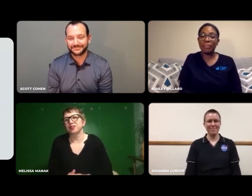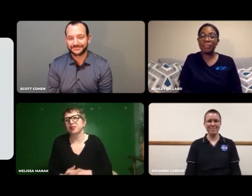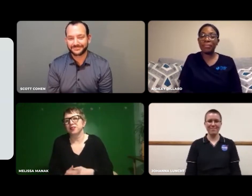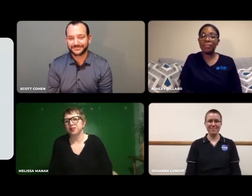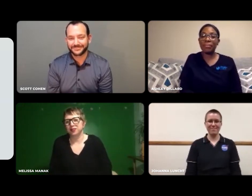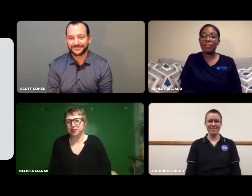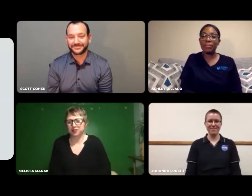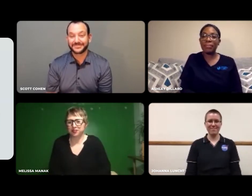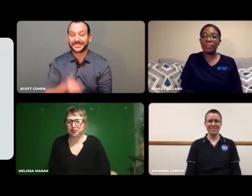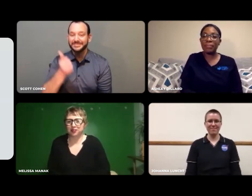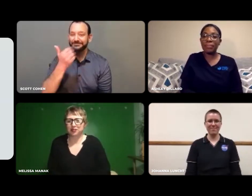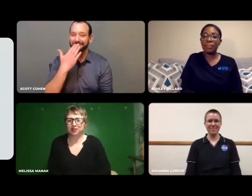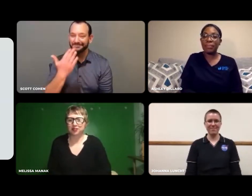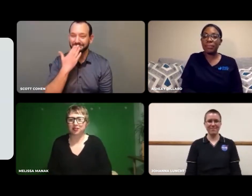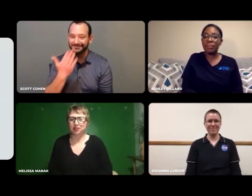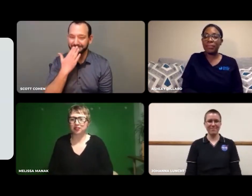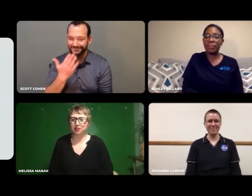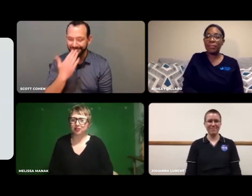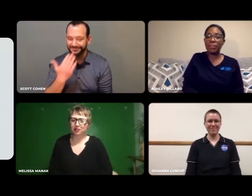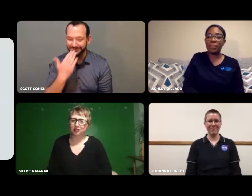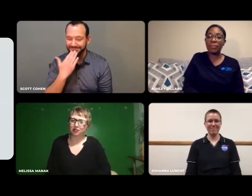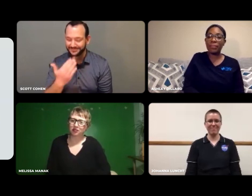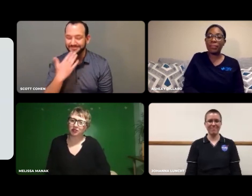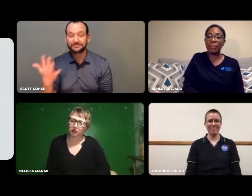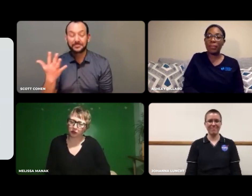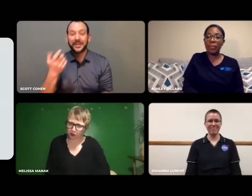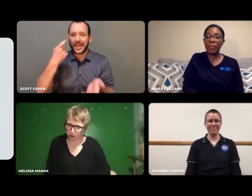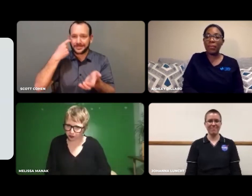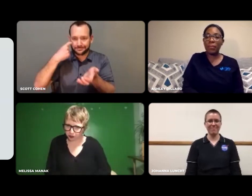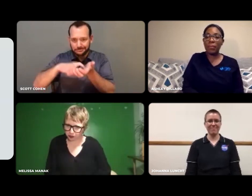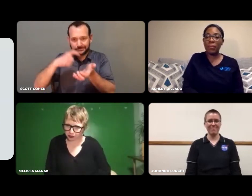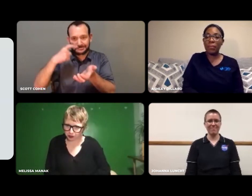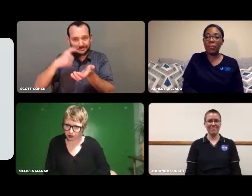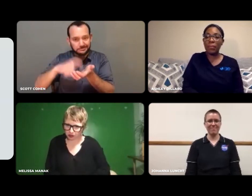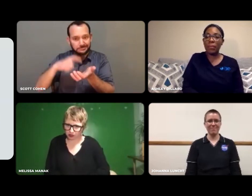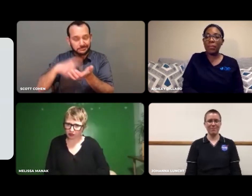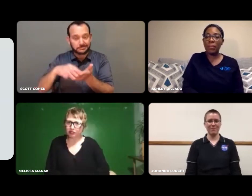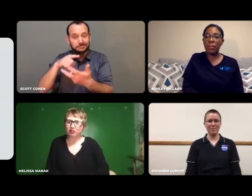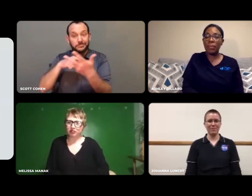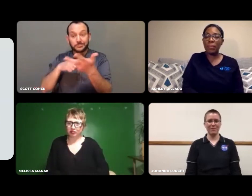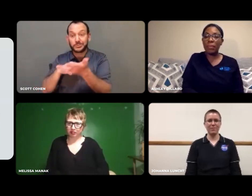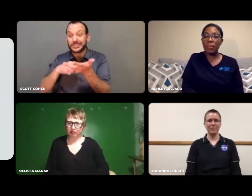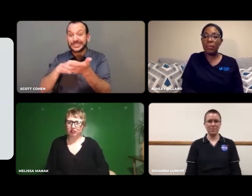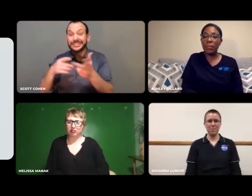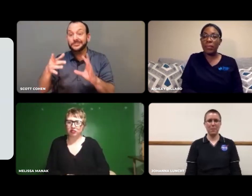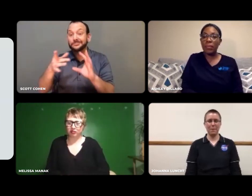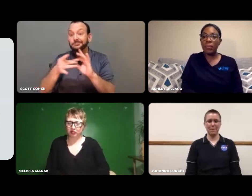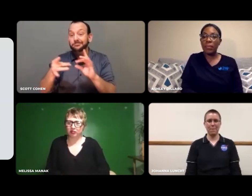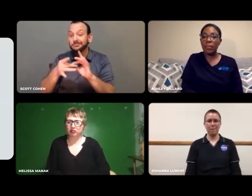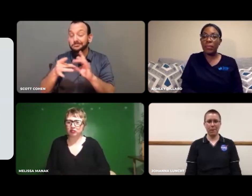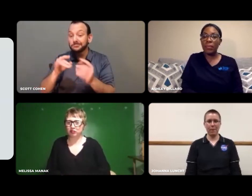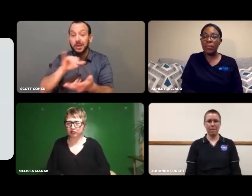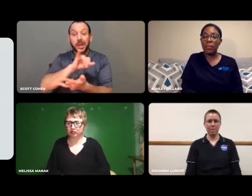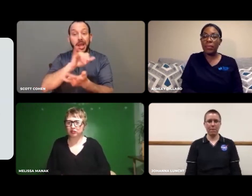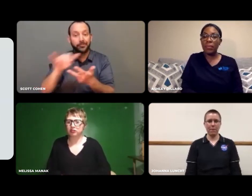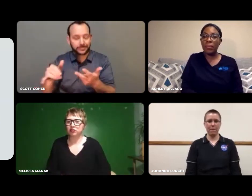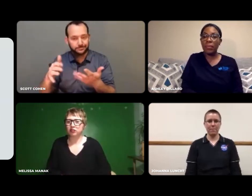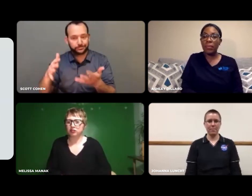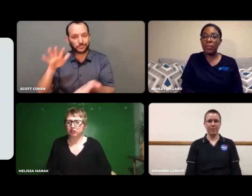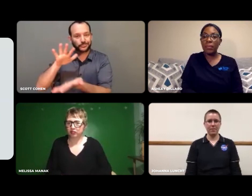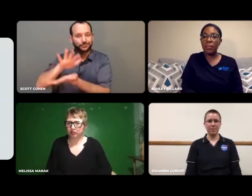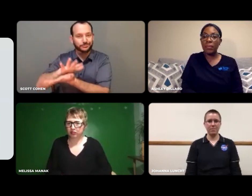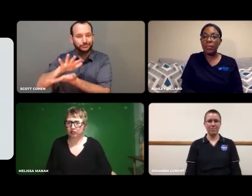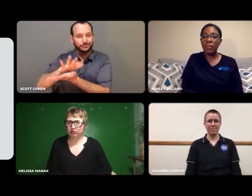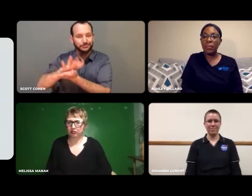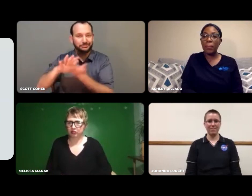I notice that a common theme from you three is academics at your school